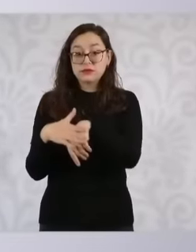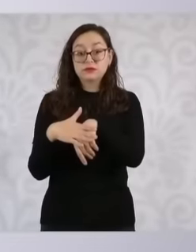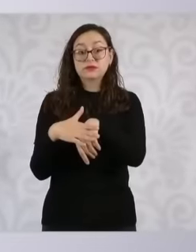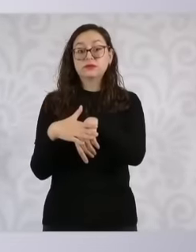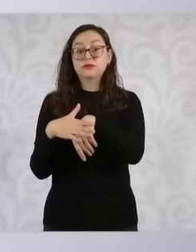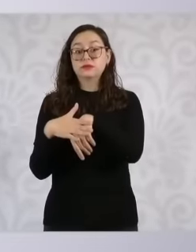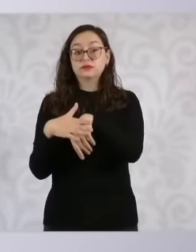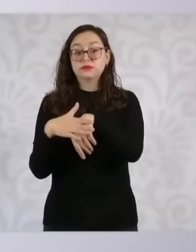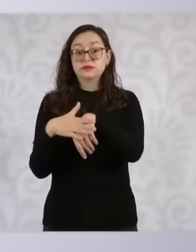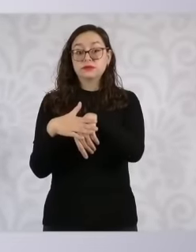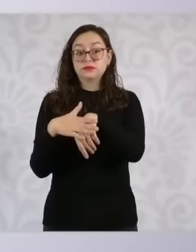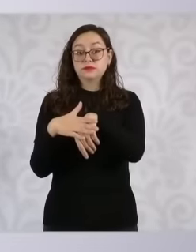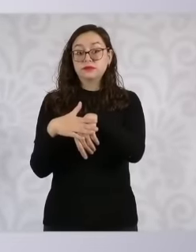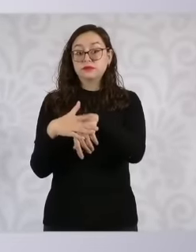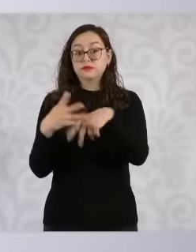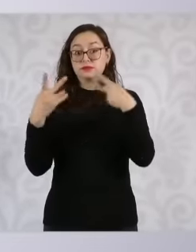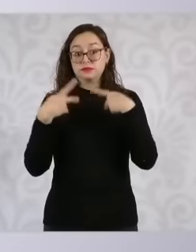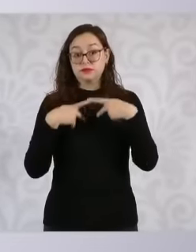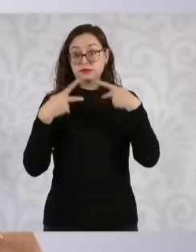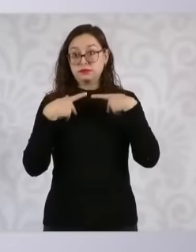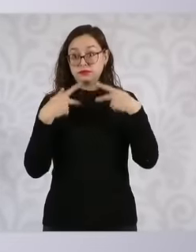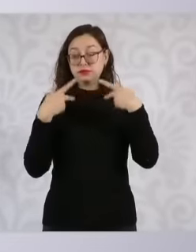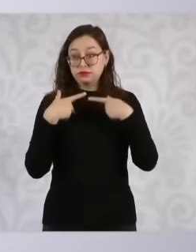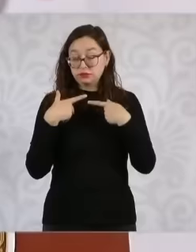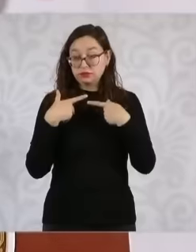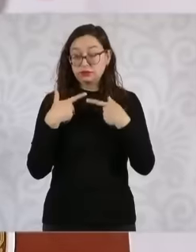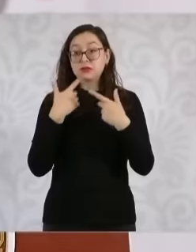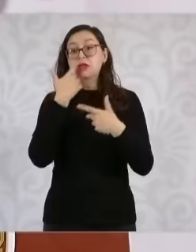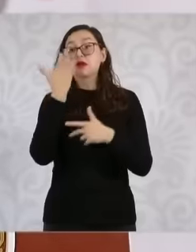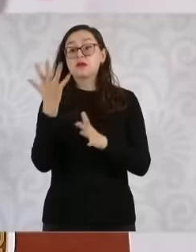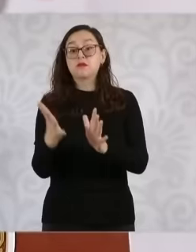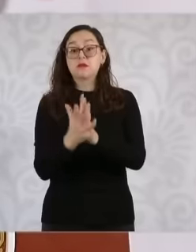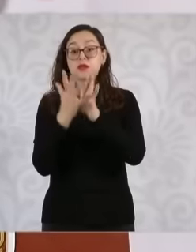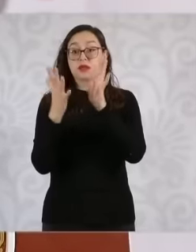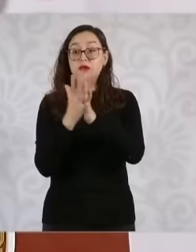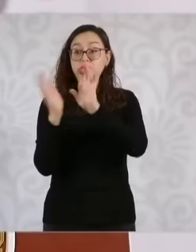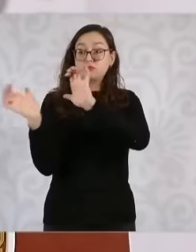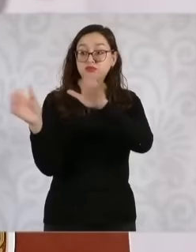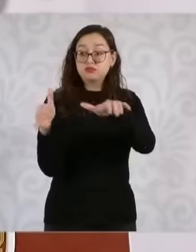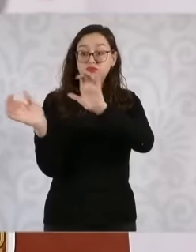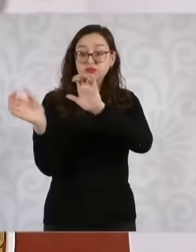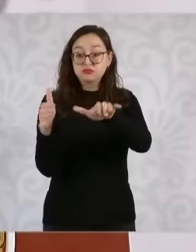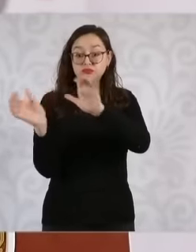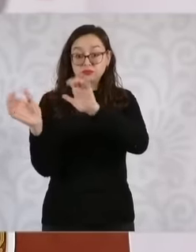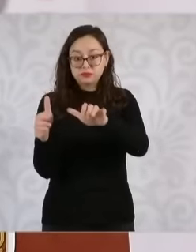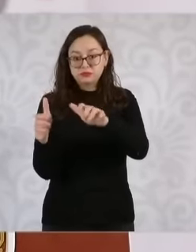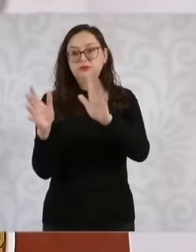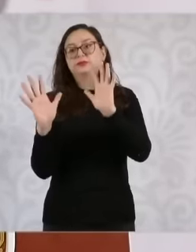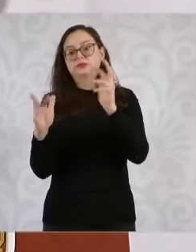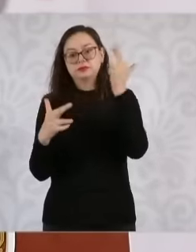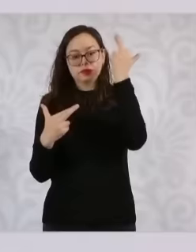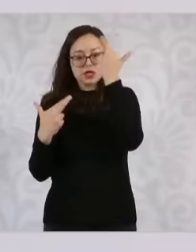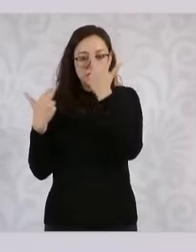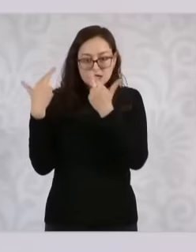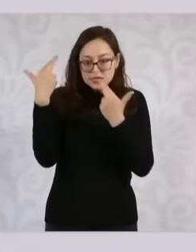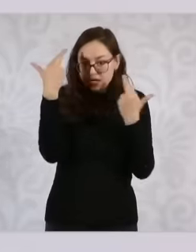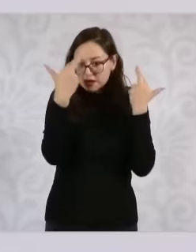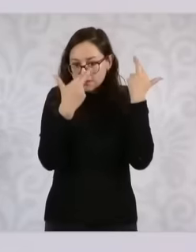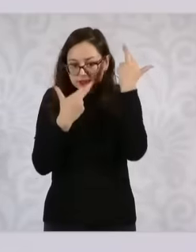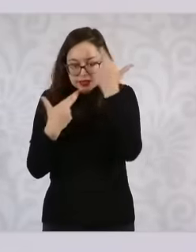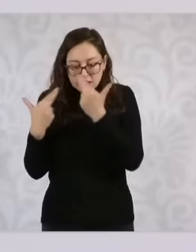public call and then those committees can seek advice, for example from professions from the